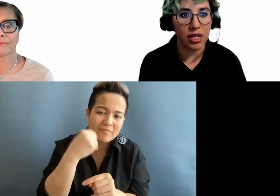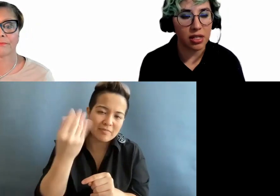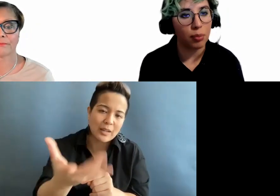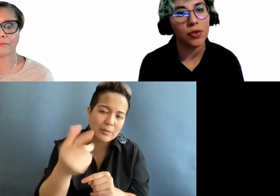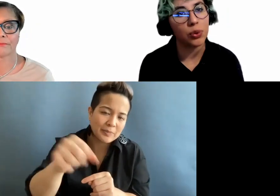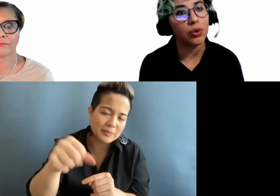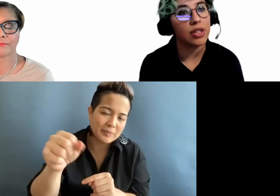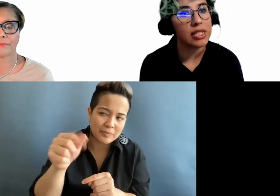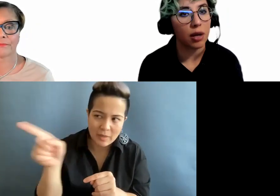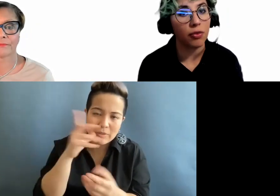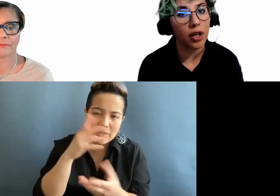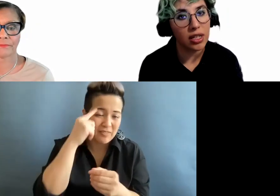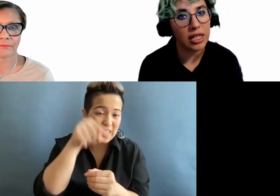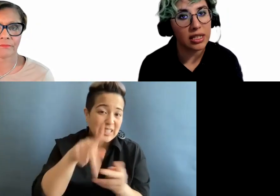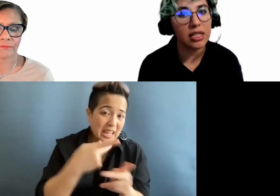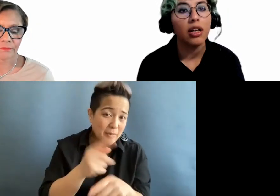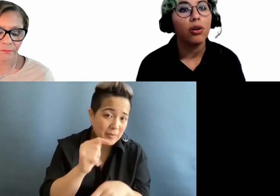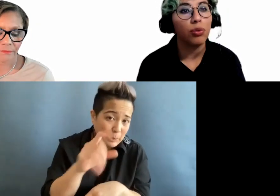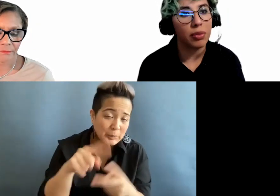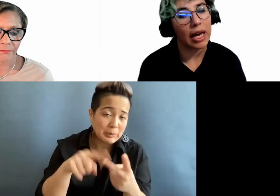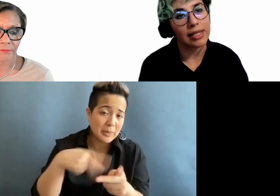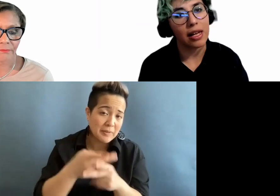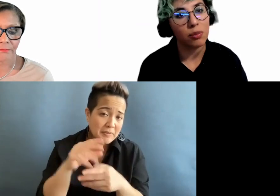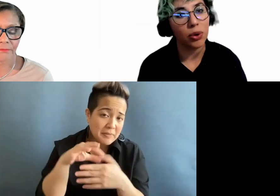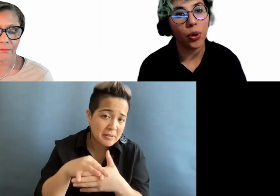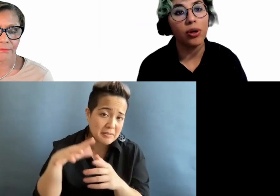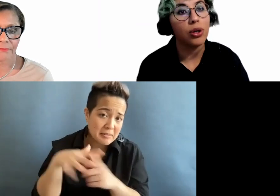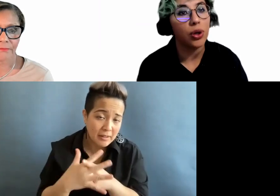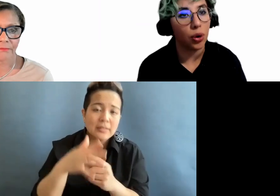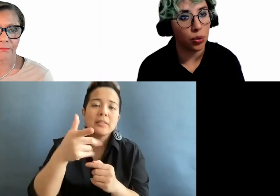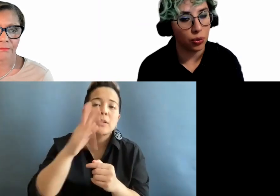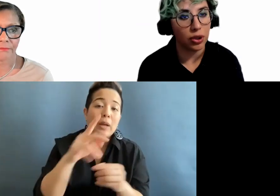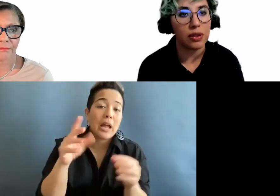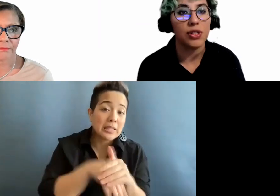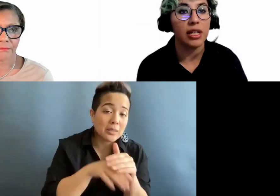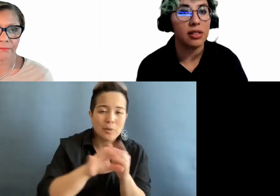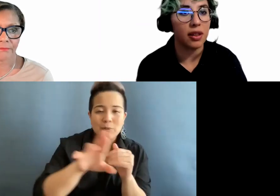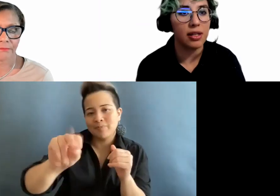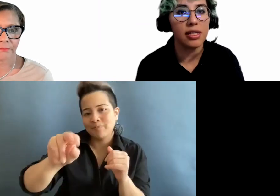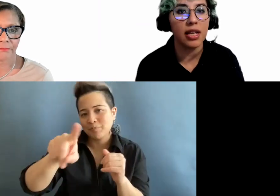this type of tool, this type of content will be accessible, or no, you would need to change this,